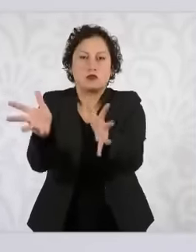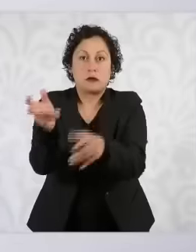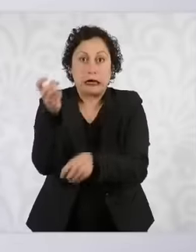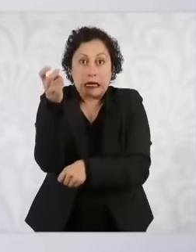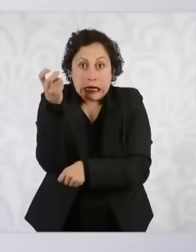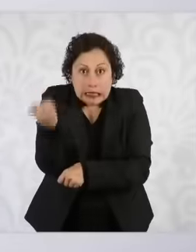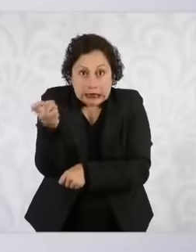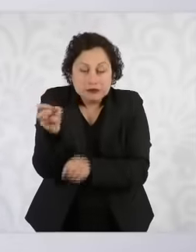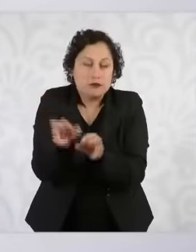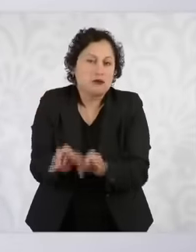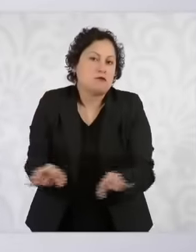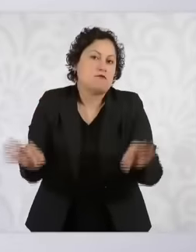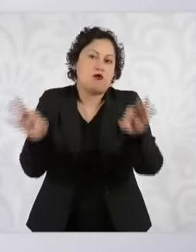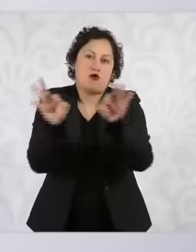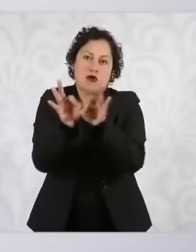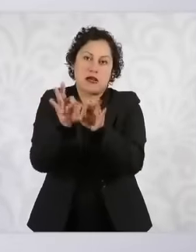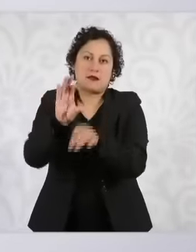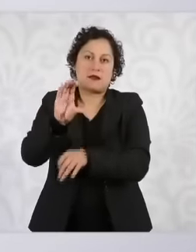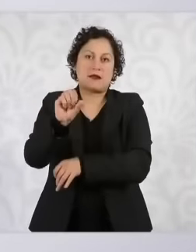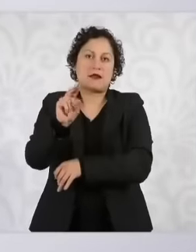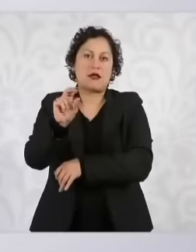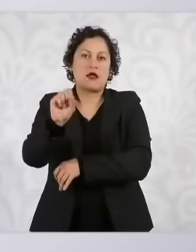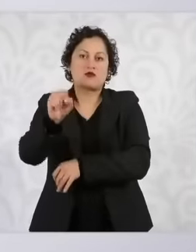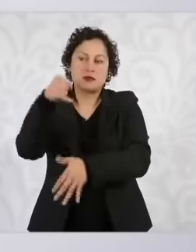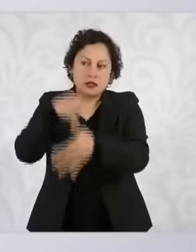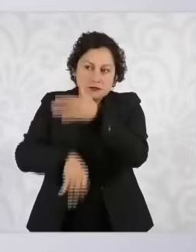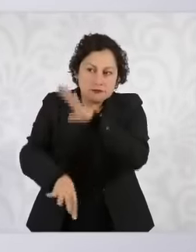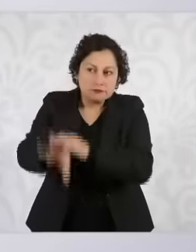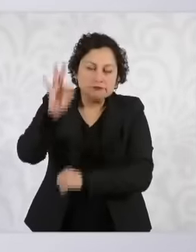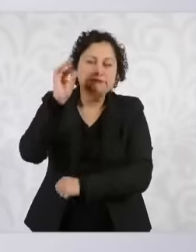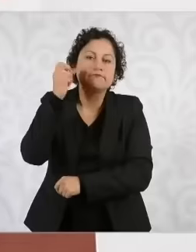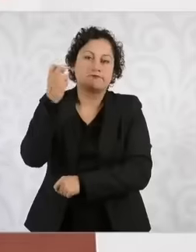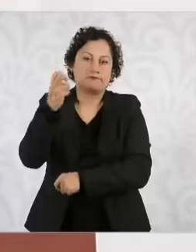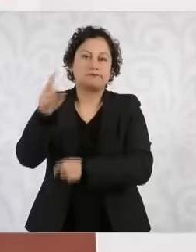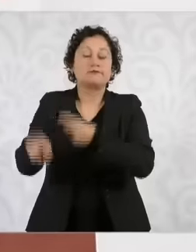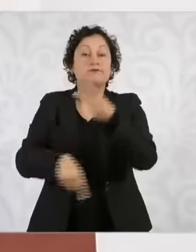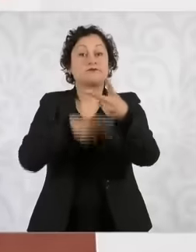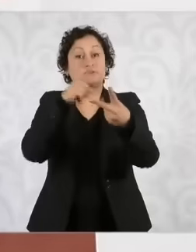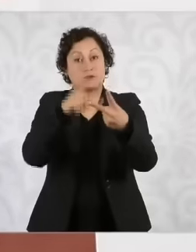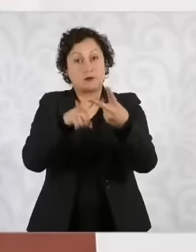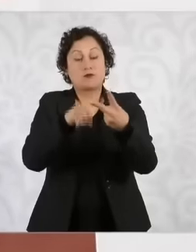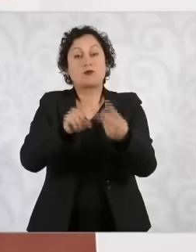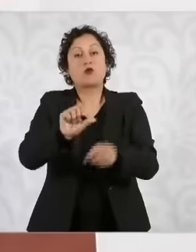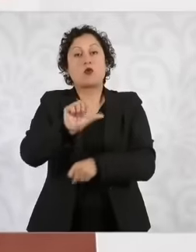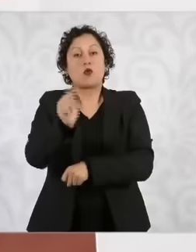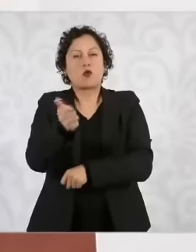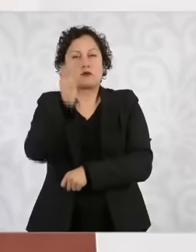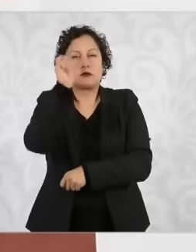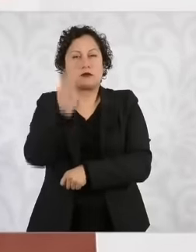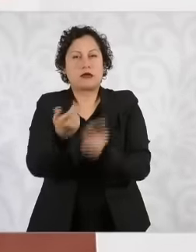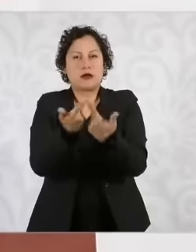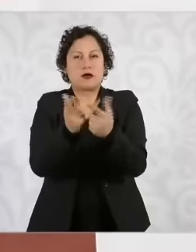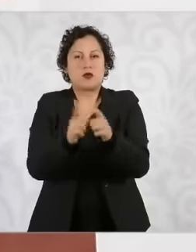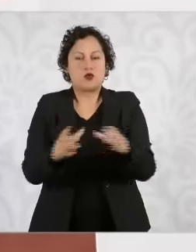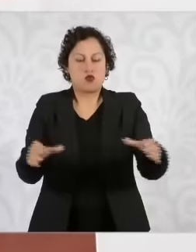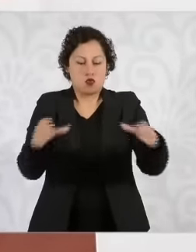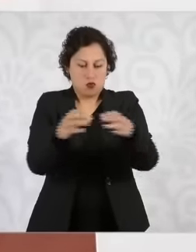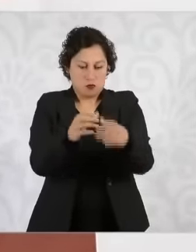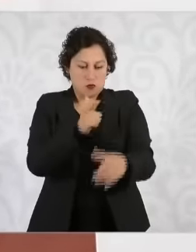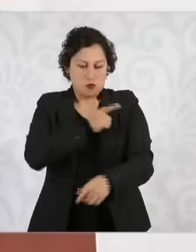The second is the consolidation of the National Guard as a fundamental National force